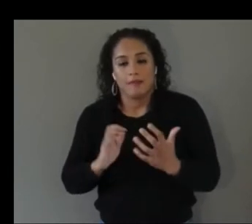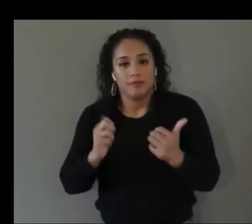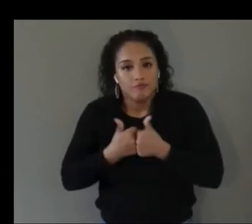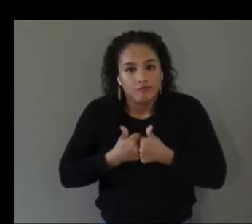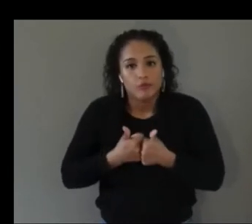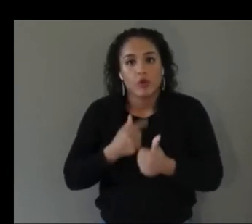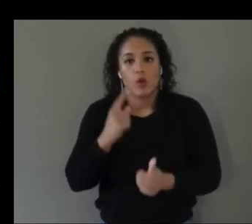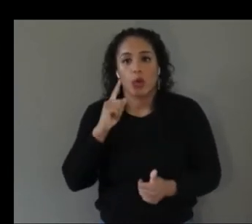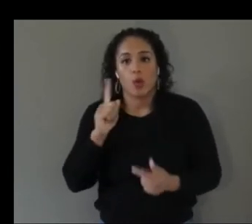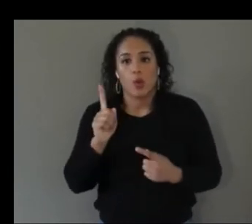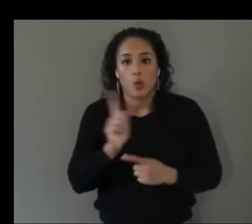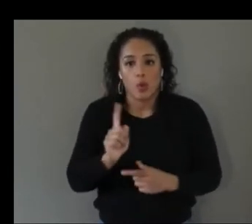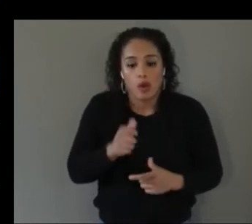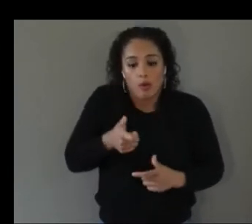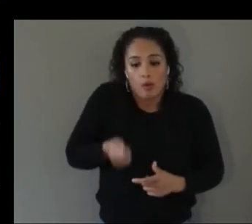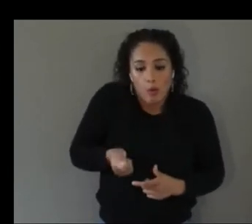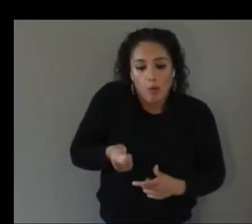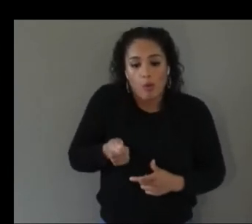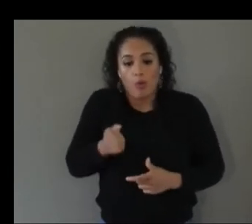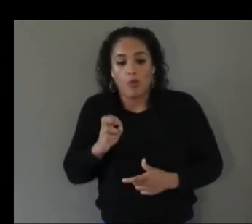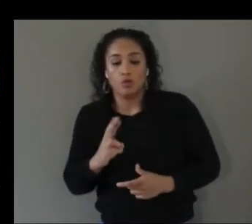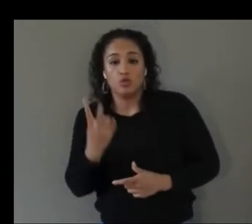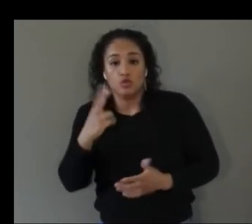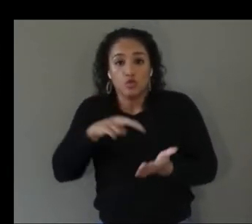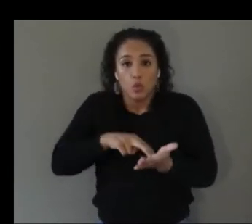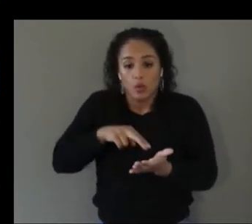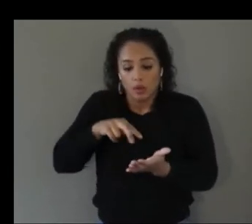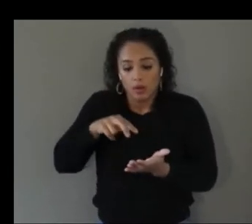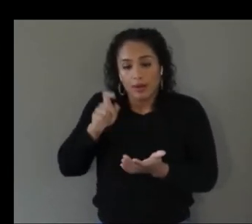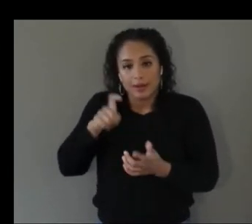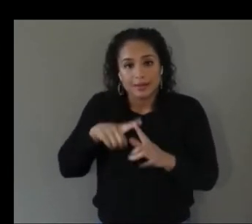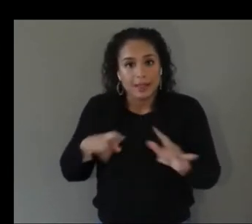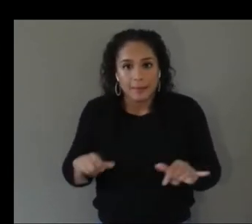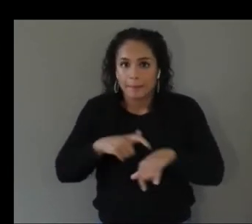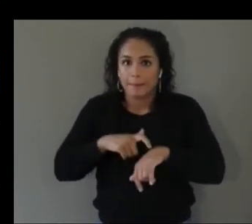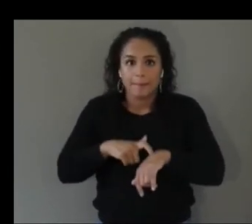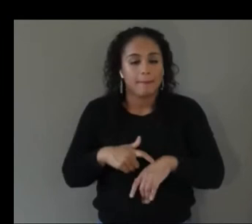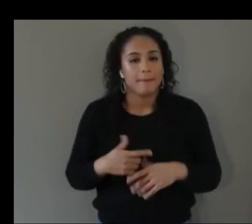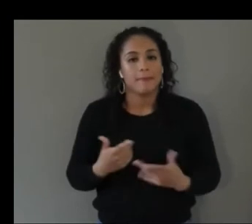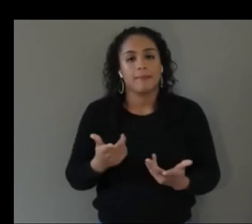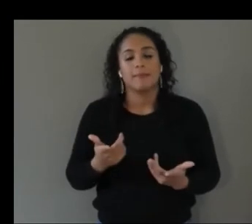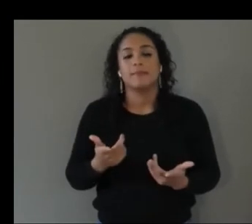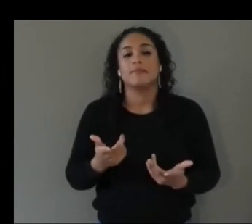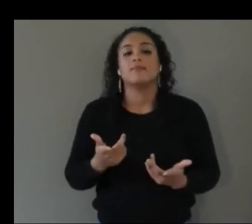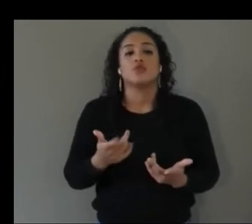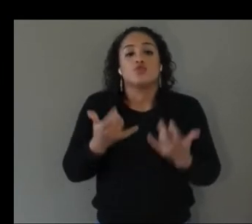know problems could pop up and right now we don't have really great mechanisms in place to be able